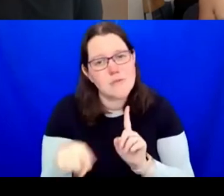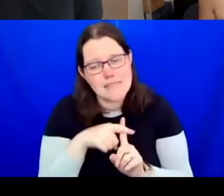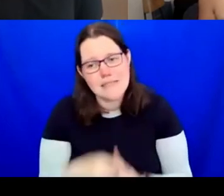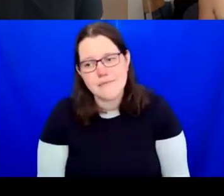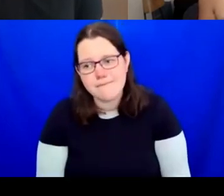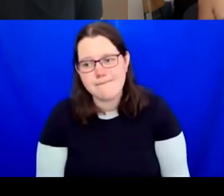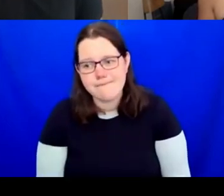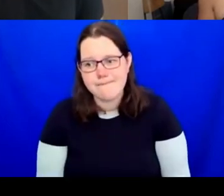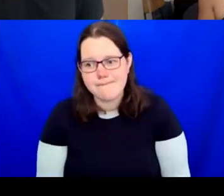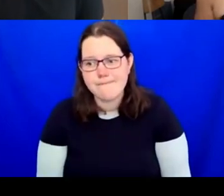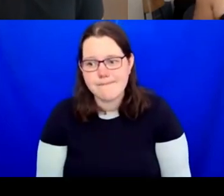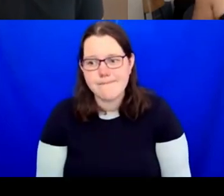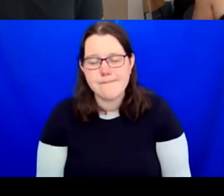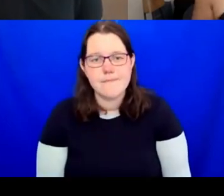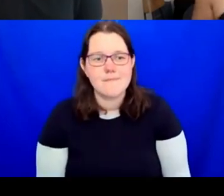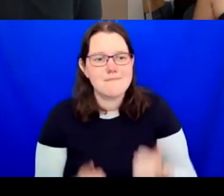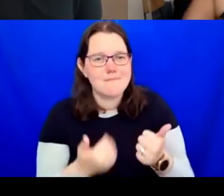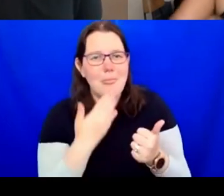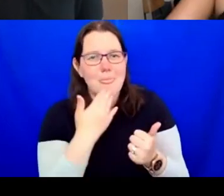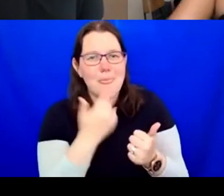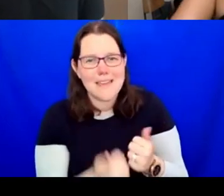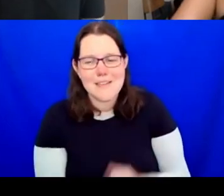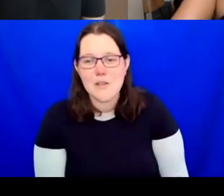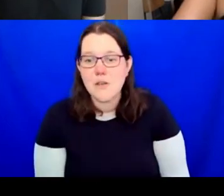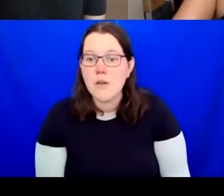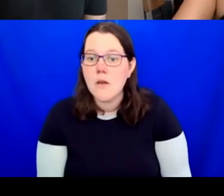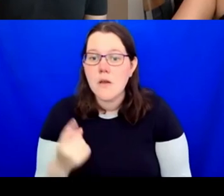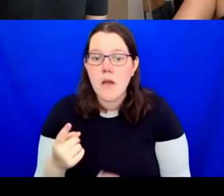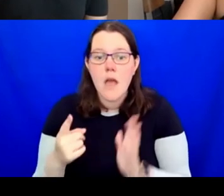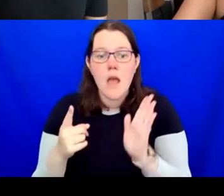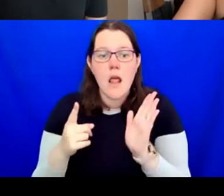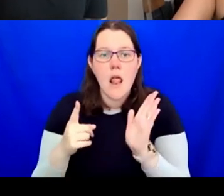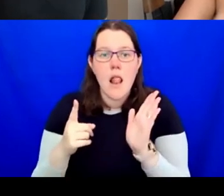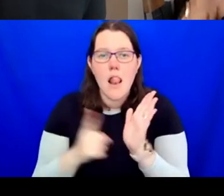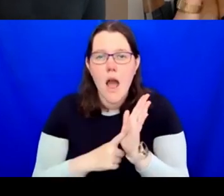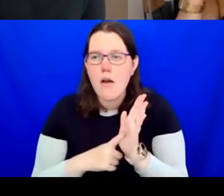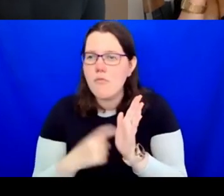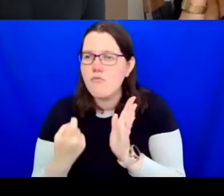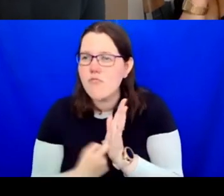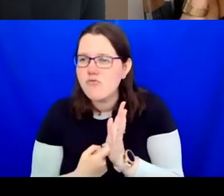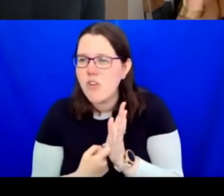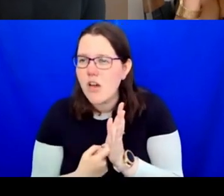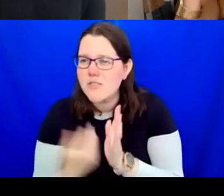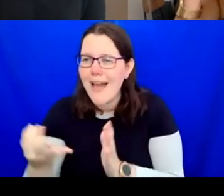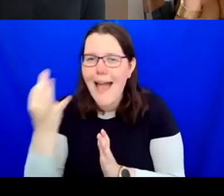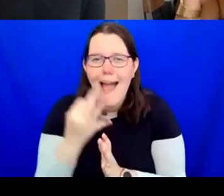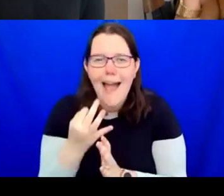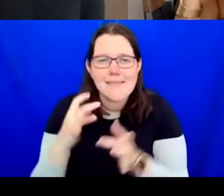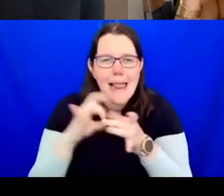Thank you. There's a question from Lara and that's about care. Hopefully Lara will be